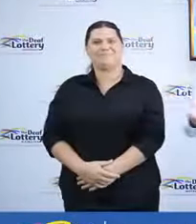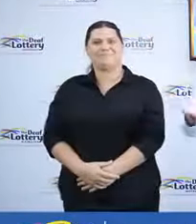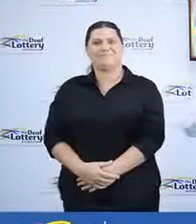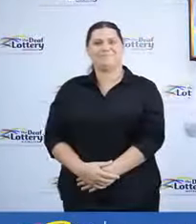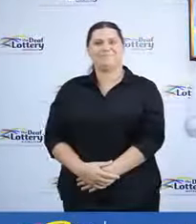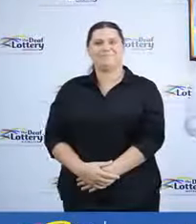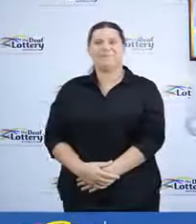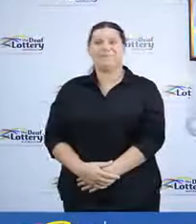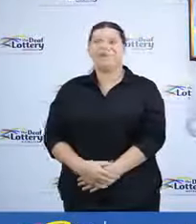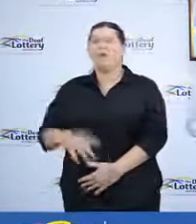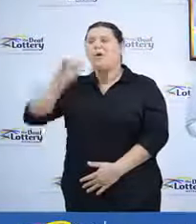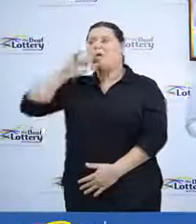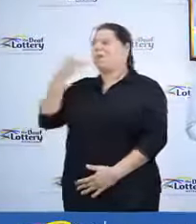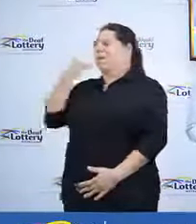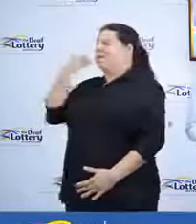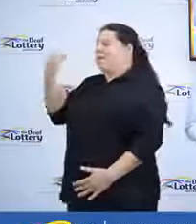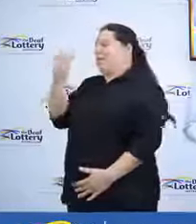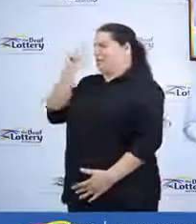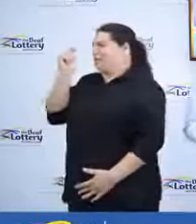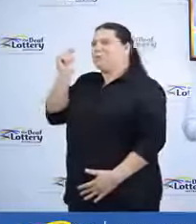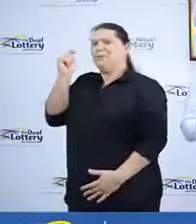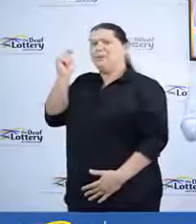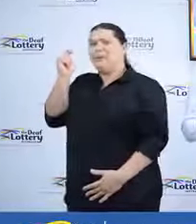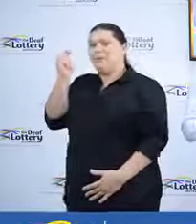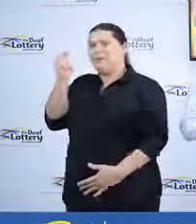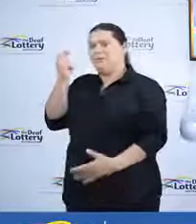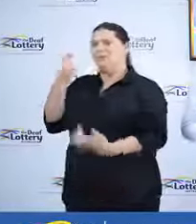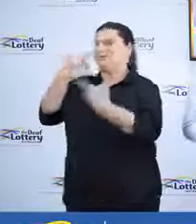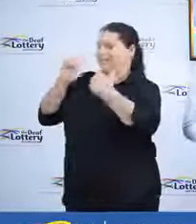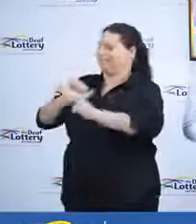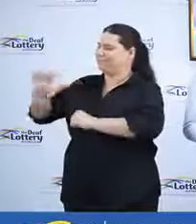So we're going to give our winner a call shortly to verify their details and